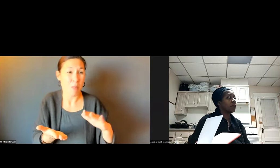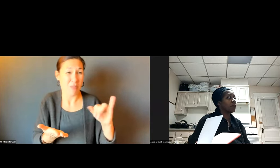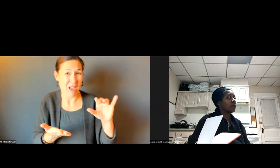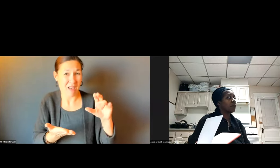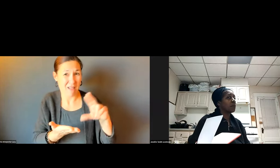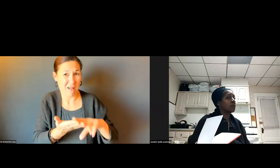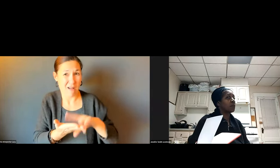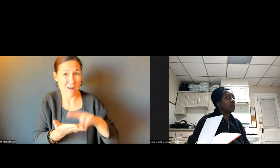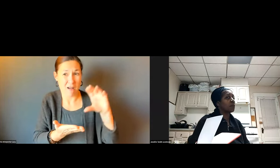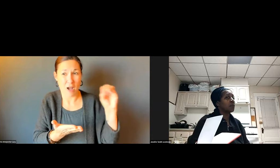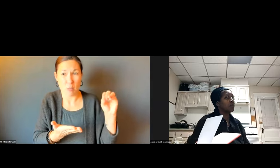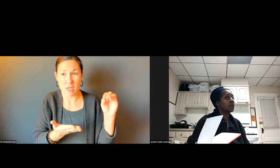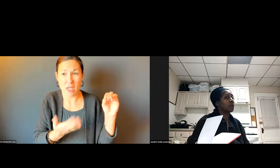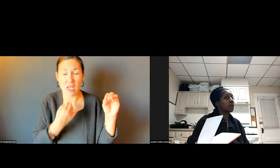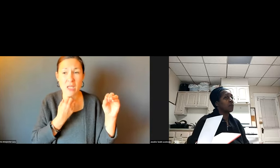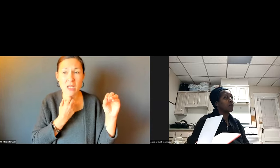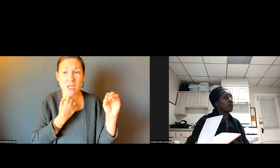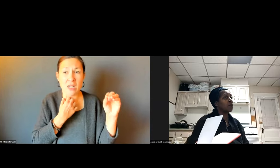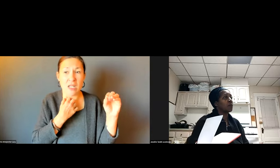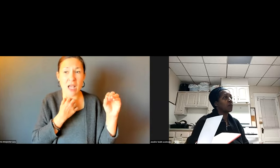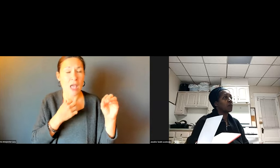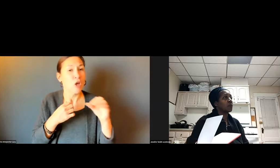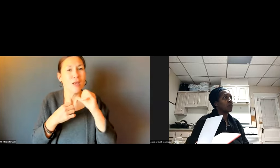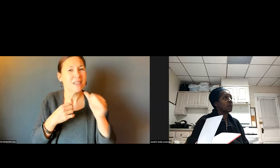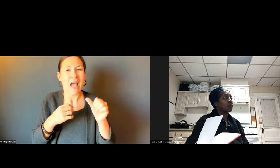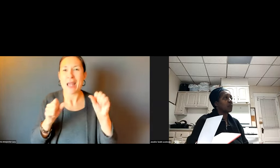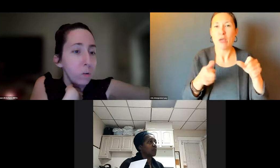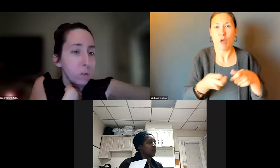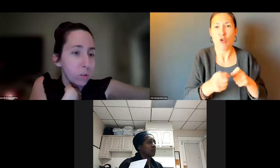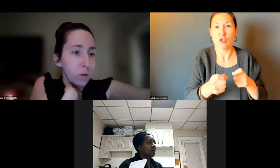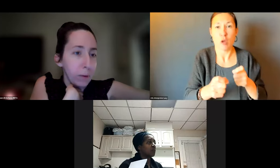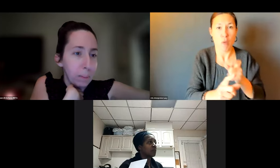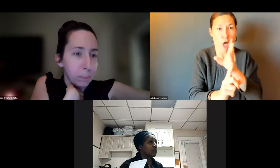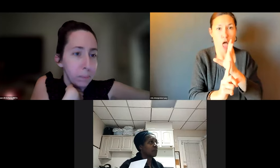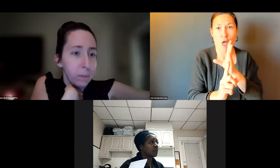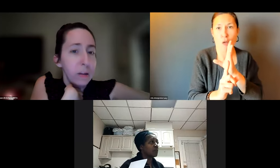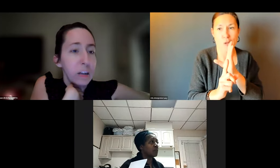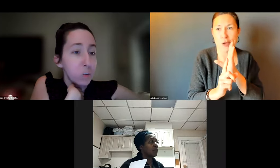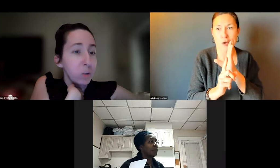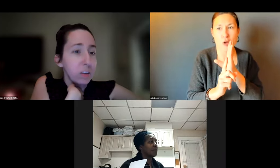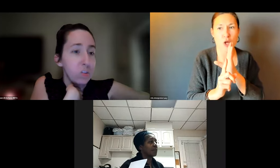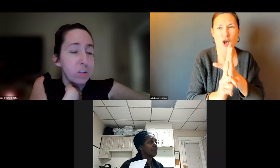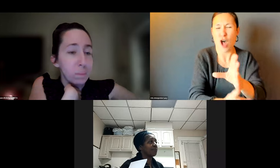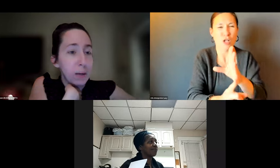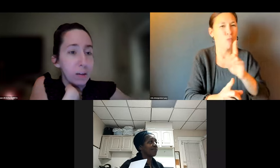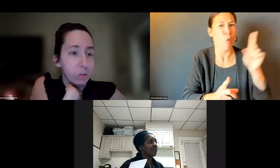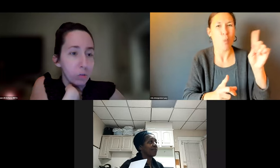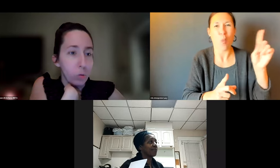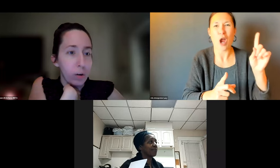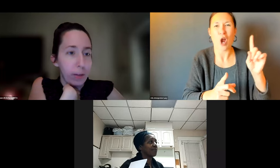EVEN WHEN WE CLEAR THOSE STOPS, THE CONTRACTOR WILL NOT BE CLEARING A PATH FROM THE BUS